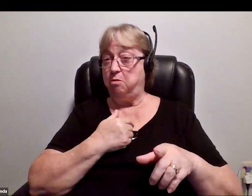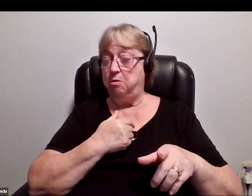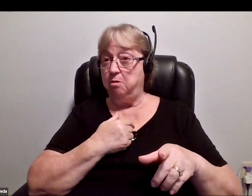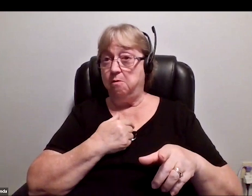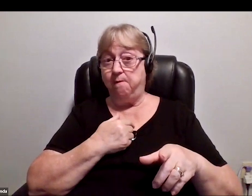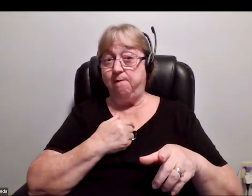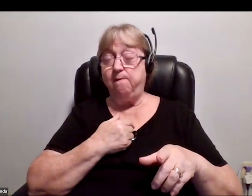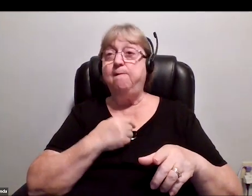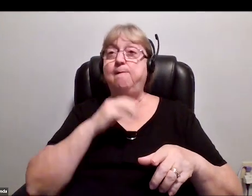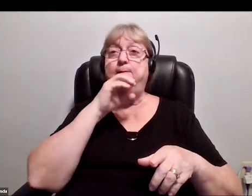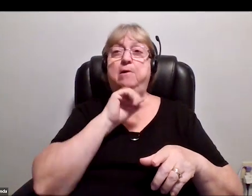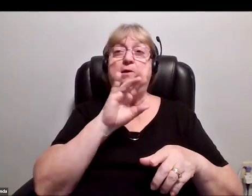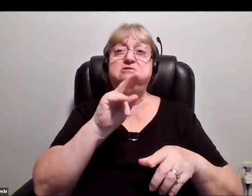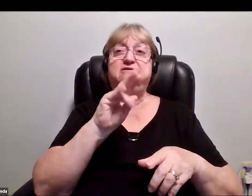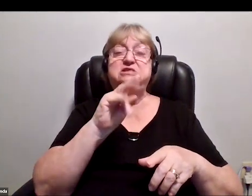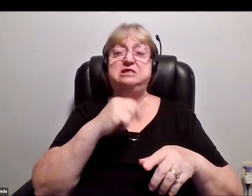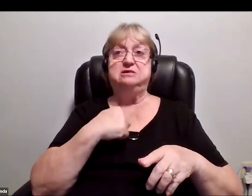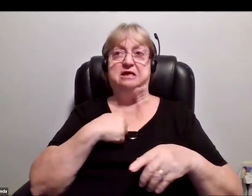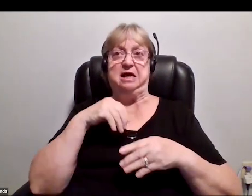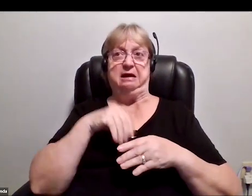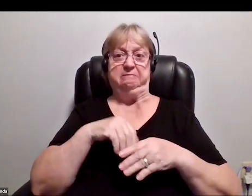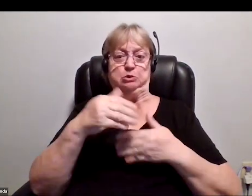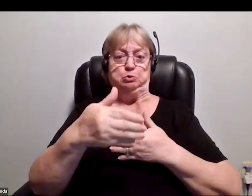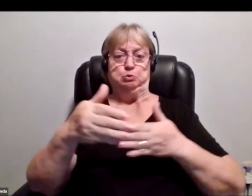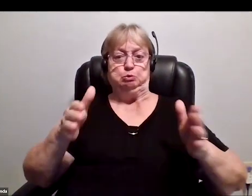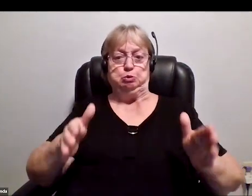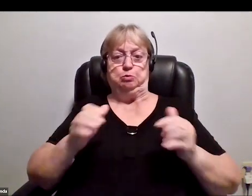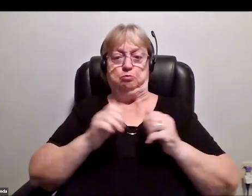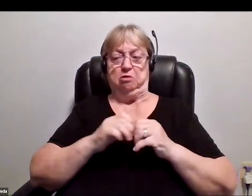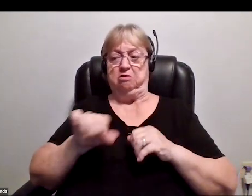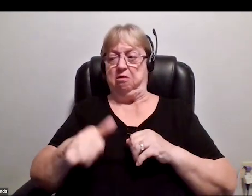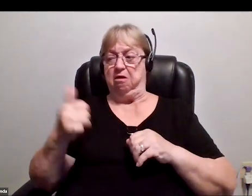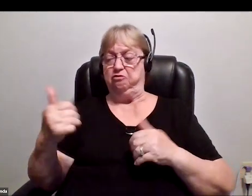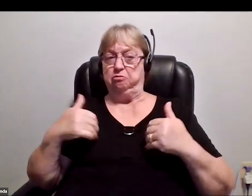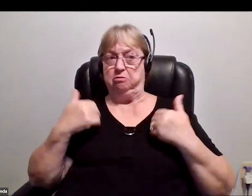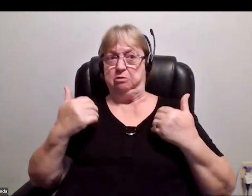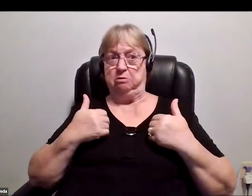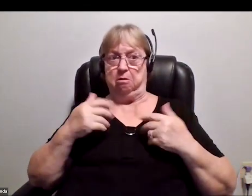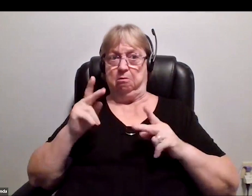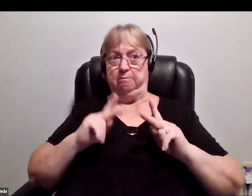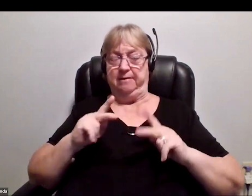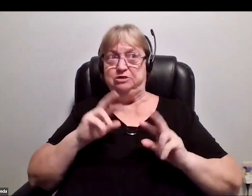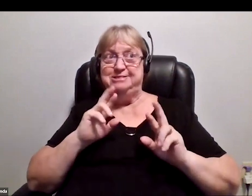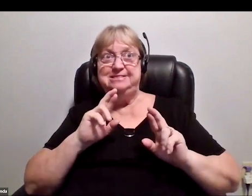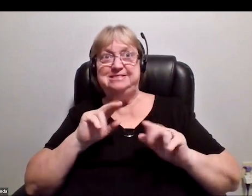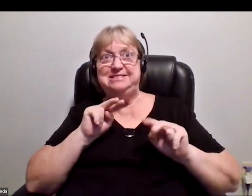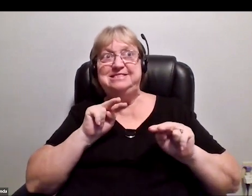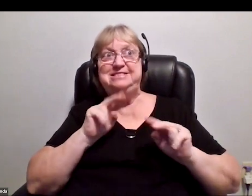At 17, I'm in this room with all these other young hopefuls hoping to get into the Air Force.